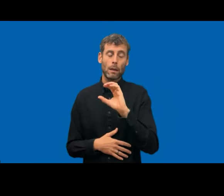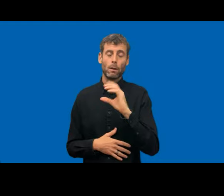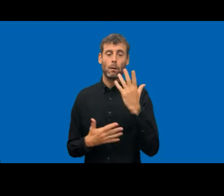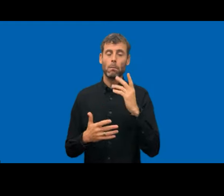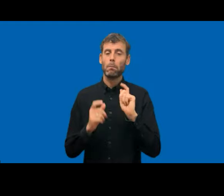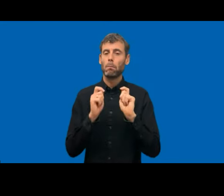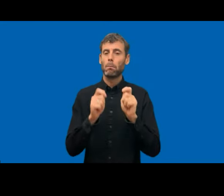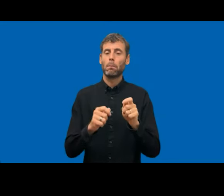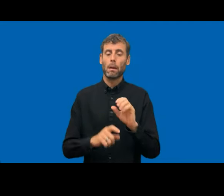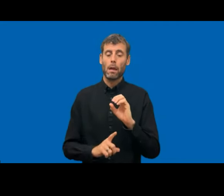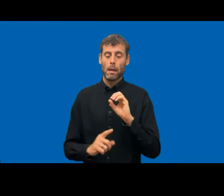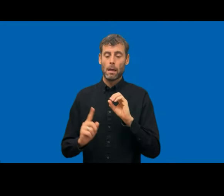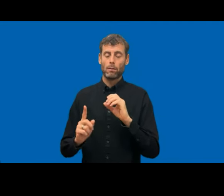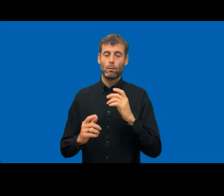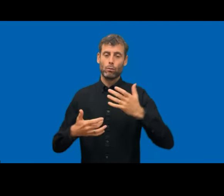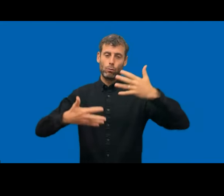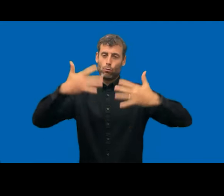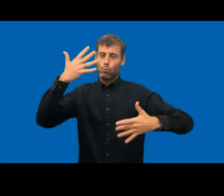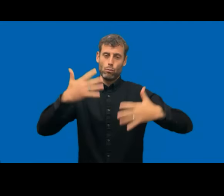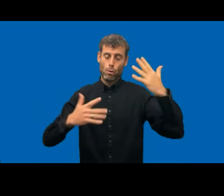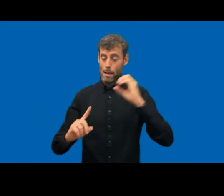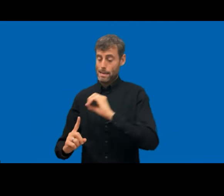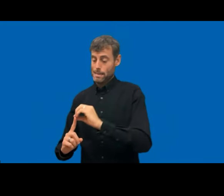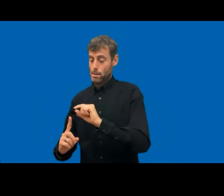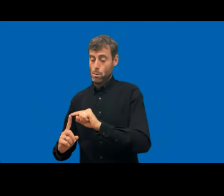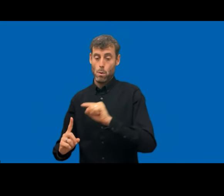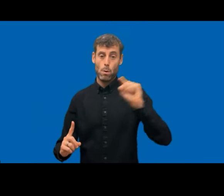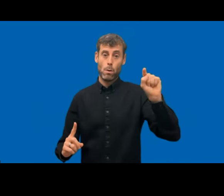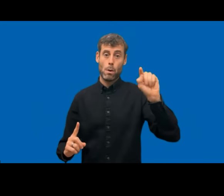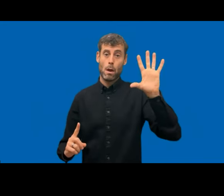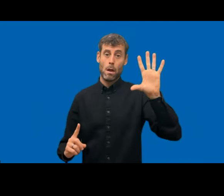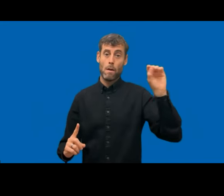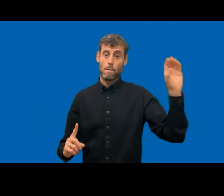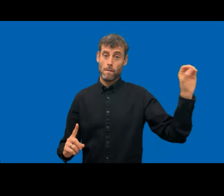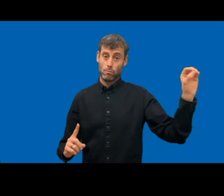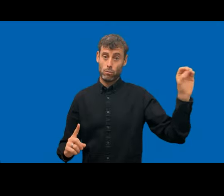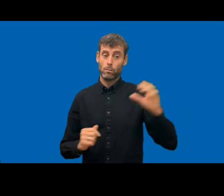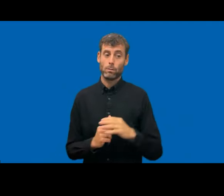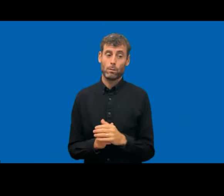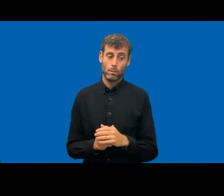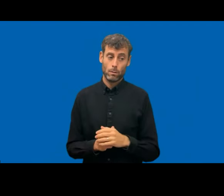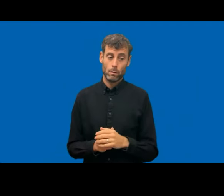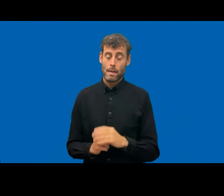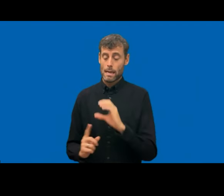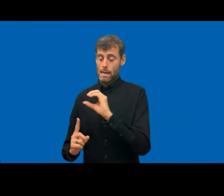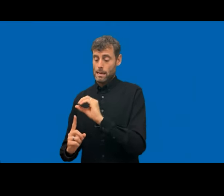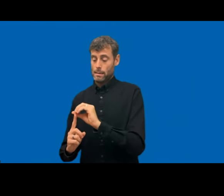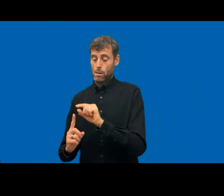The point score goes, as far as I recall from like 0 to 375, is noncompliant. And then from